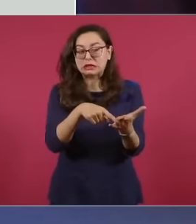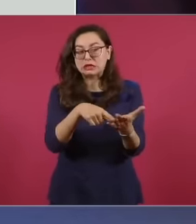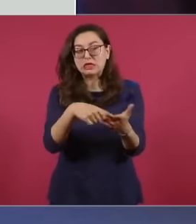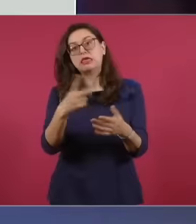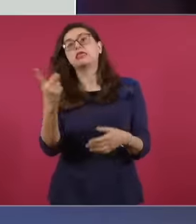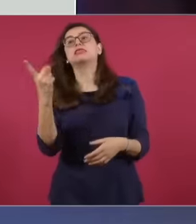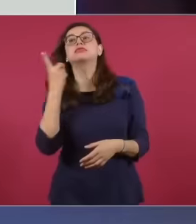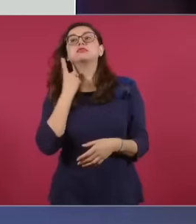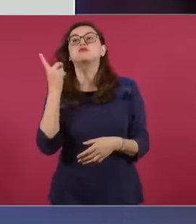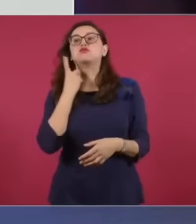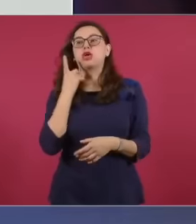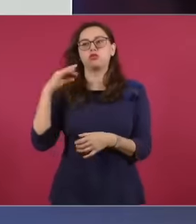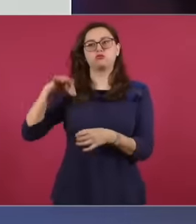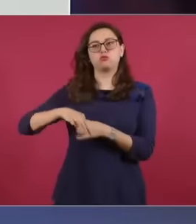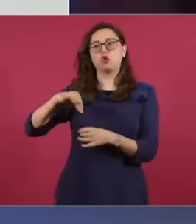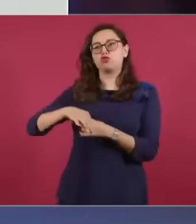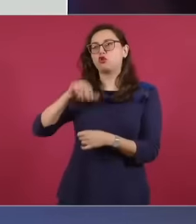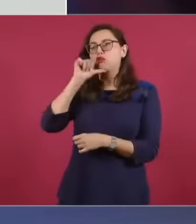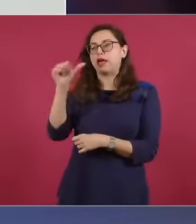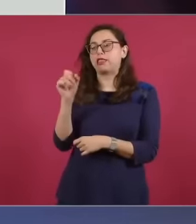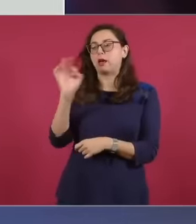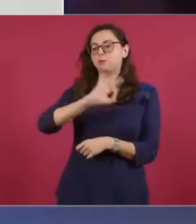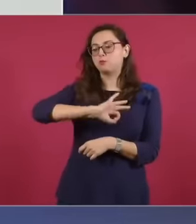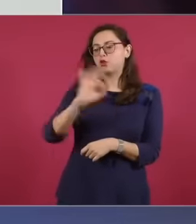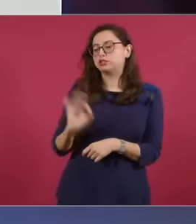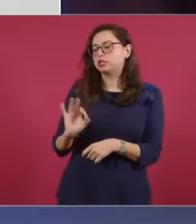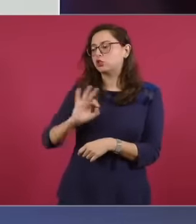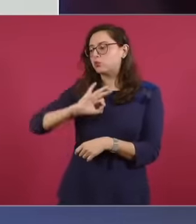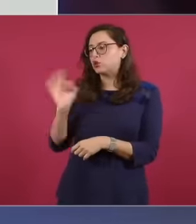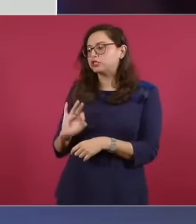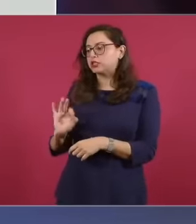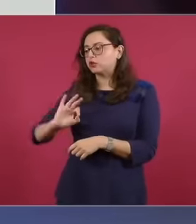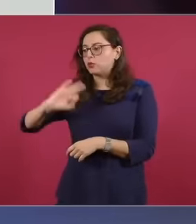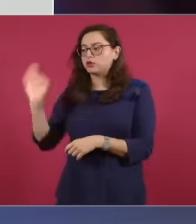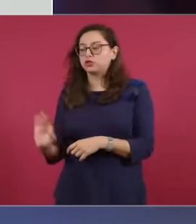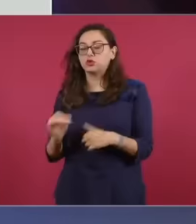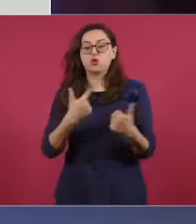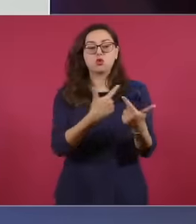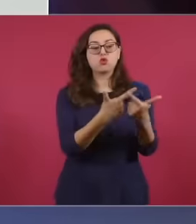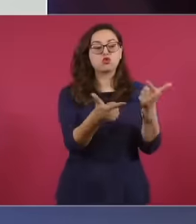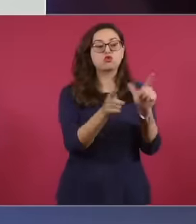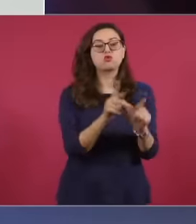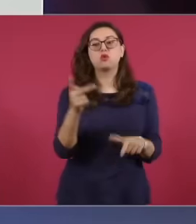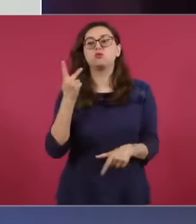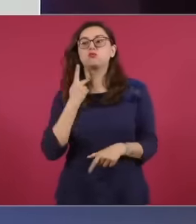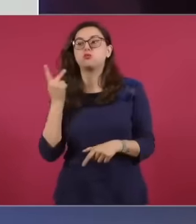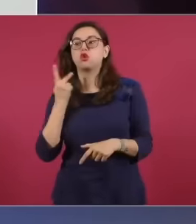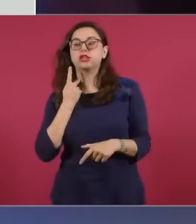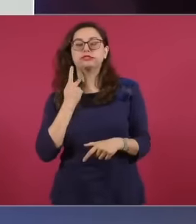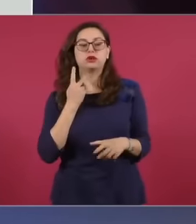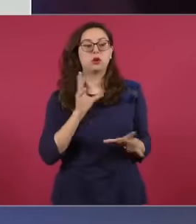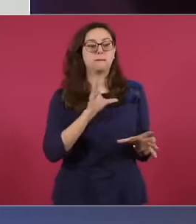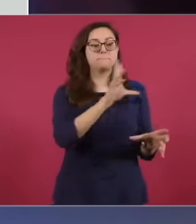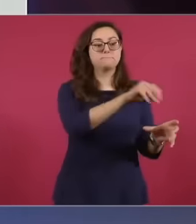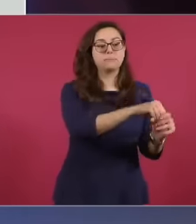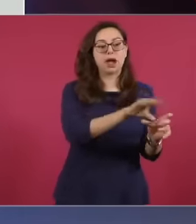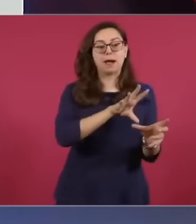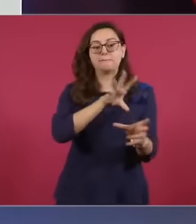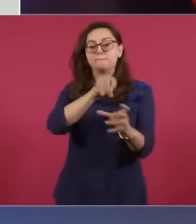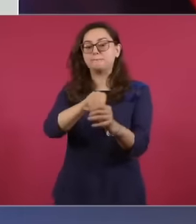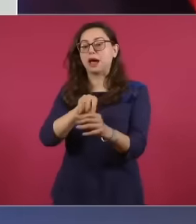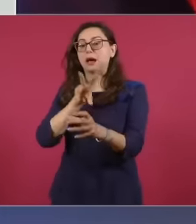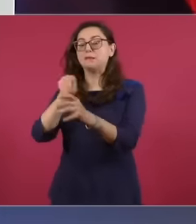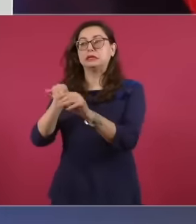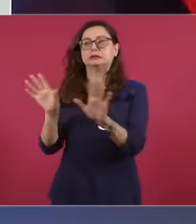notice how shameless through a